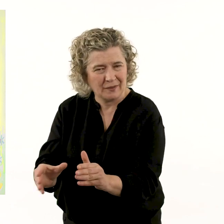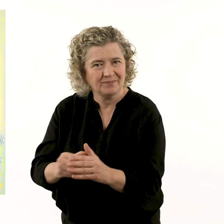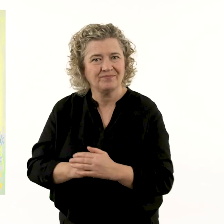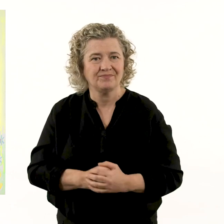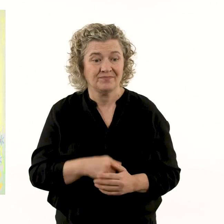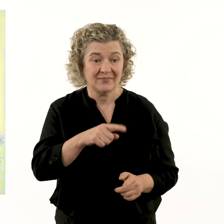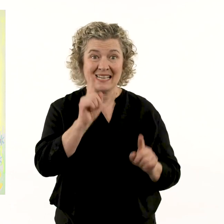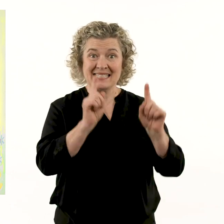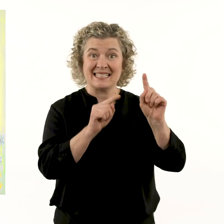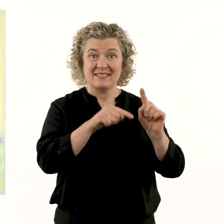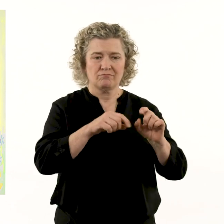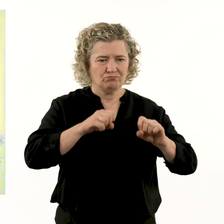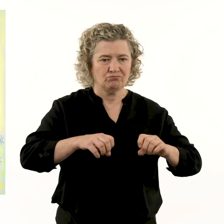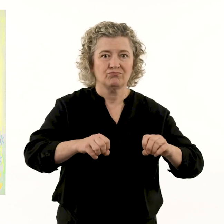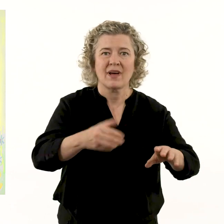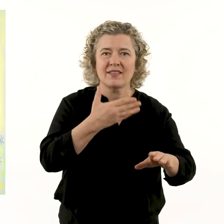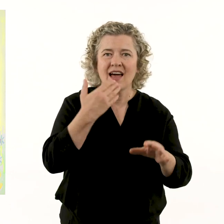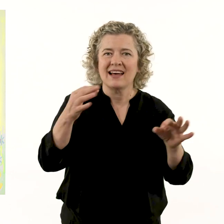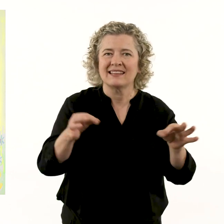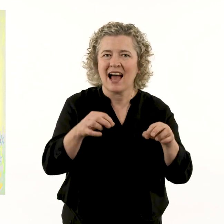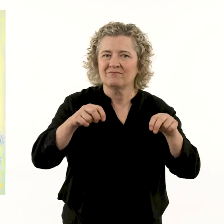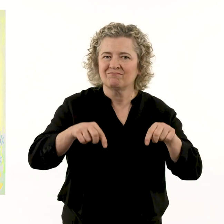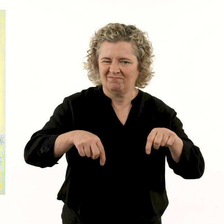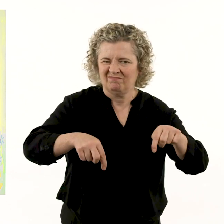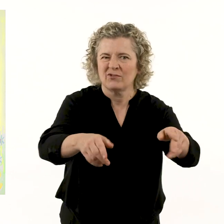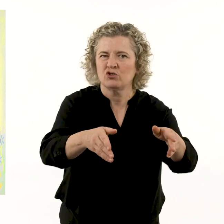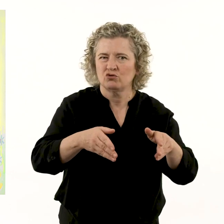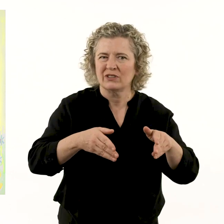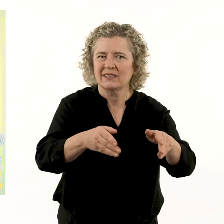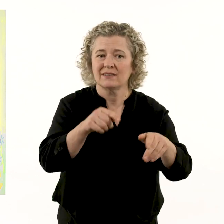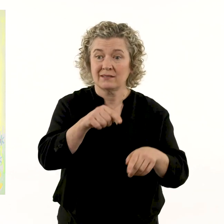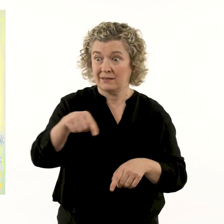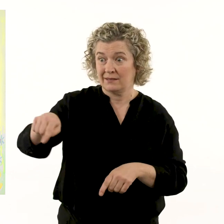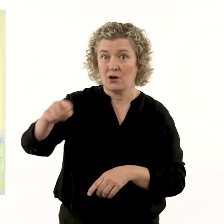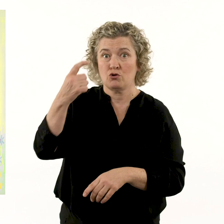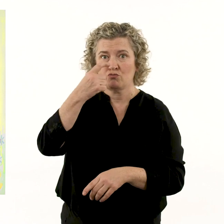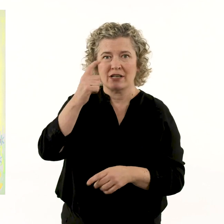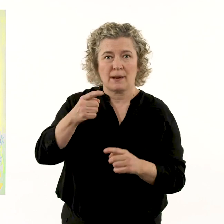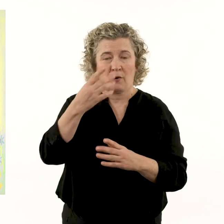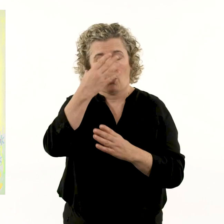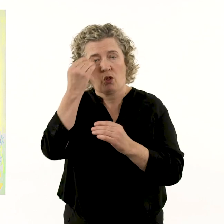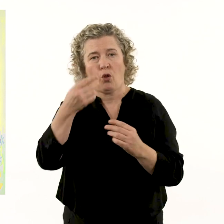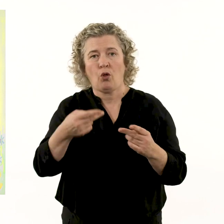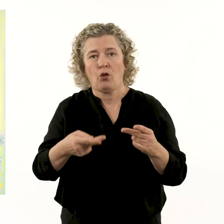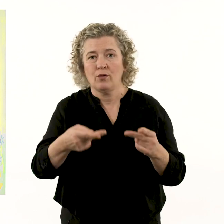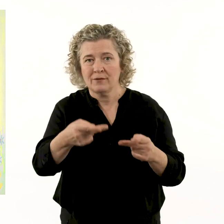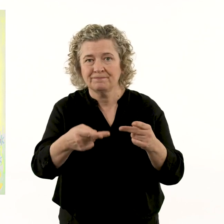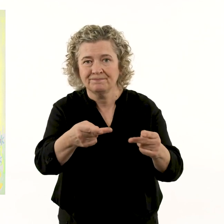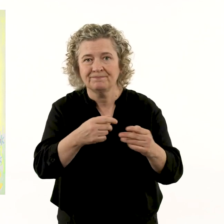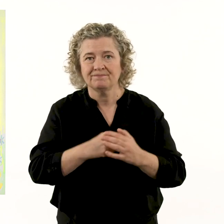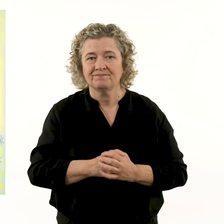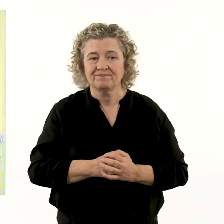‘The city installed nice garden beds along the street at some point and the rats used to nap in them.